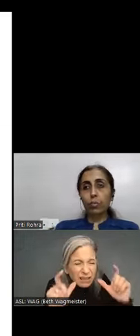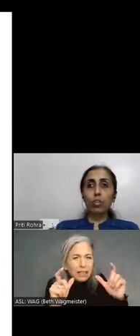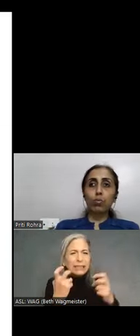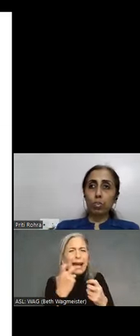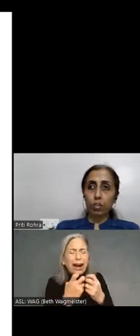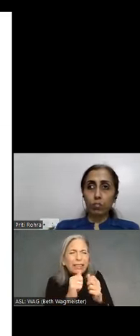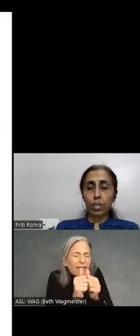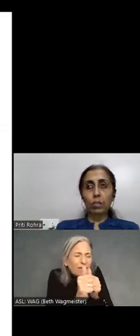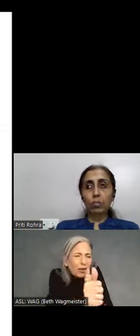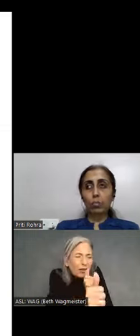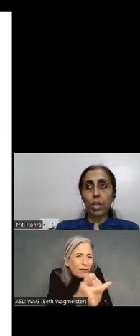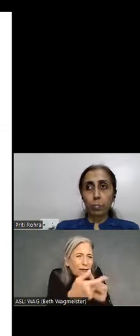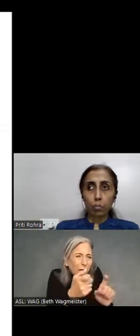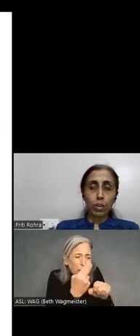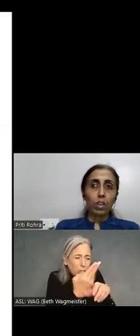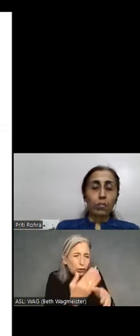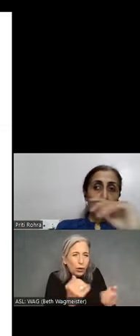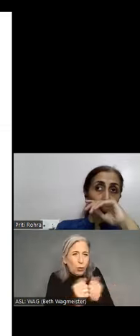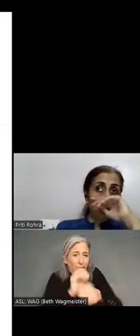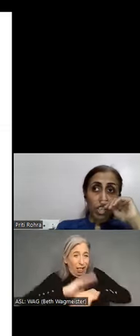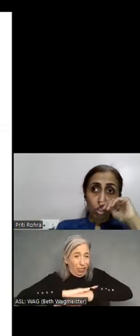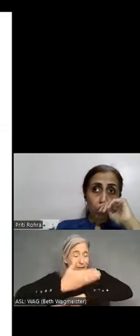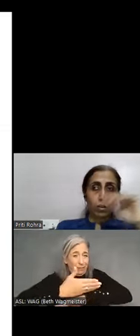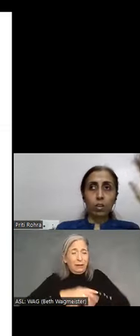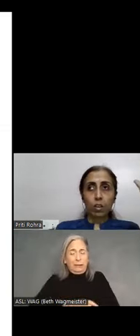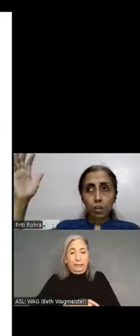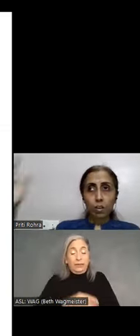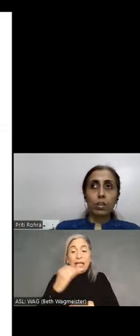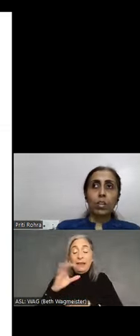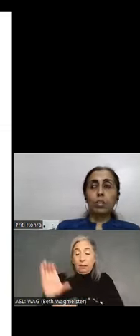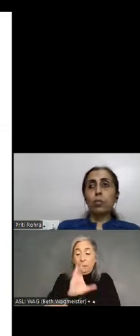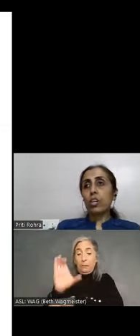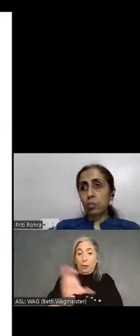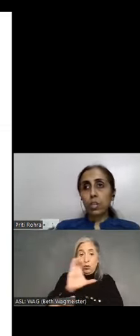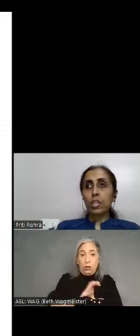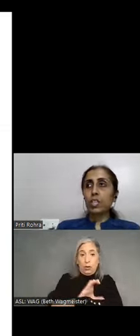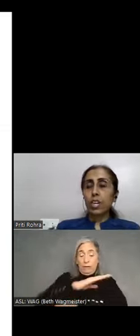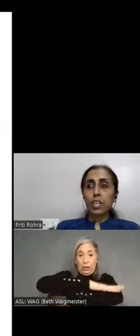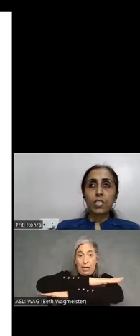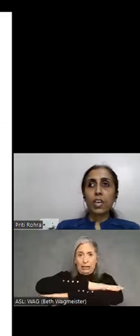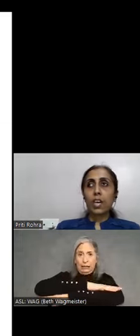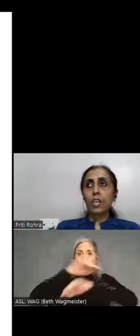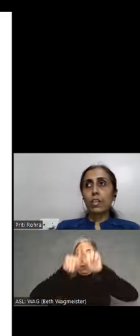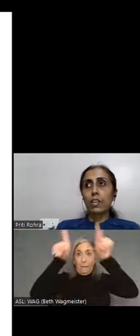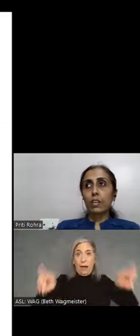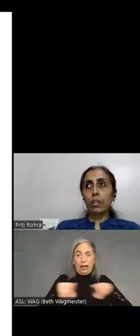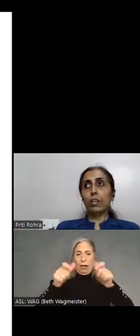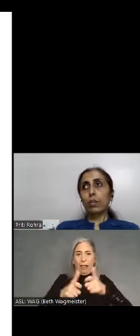the user when it comes to a laptop. Where a desktop the monitor is bigger in size and you